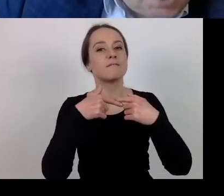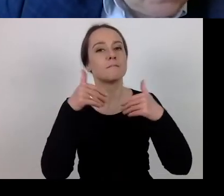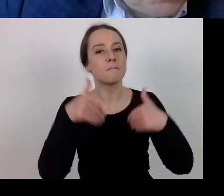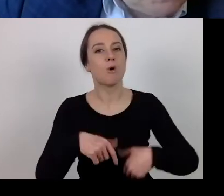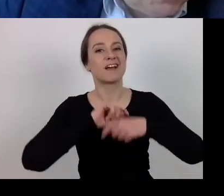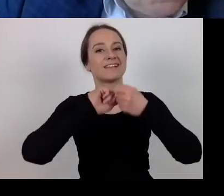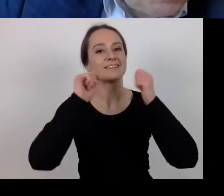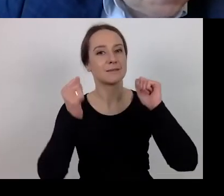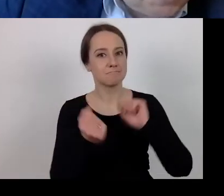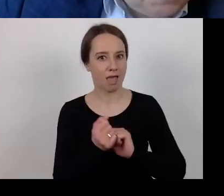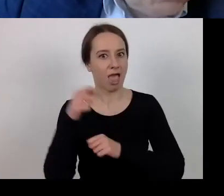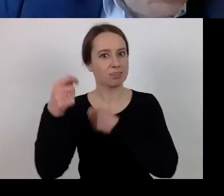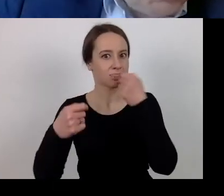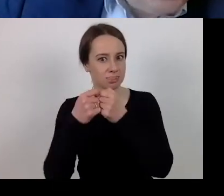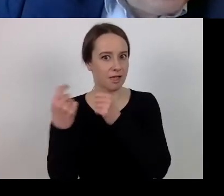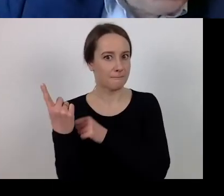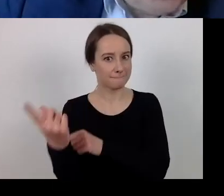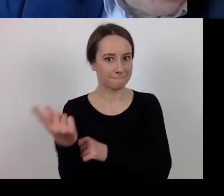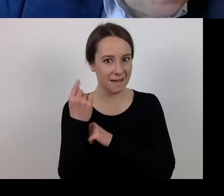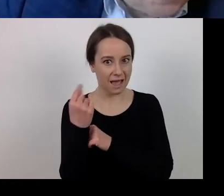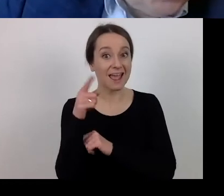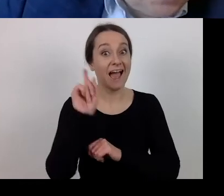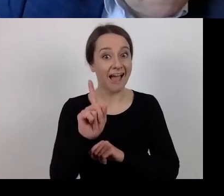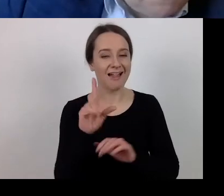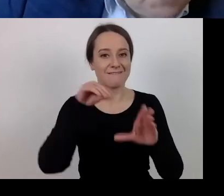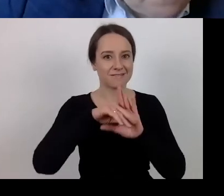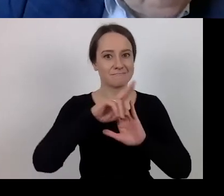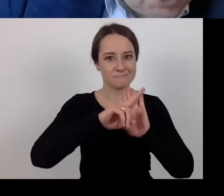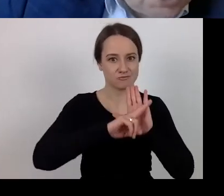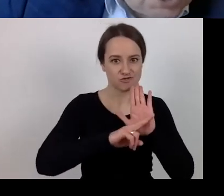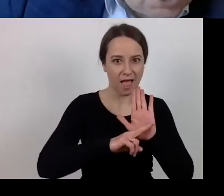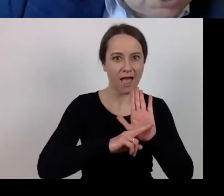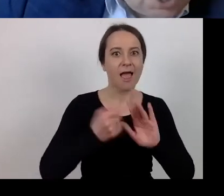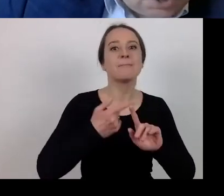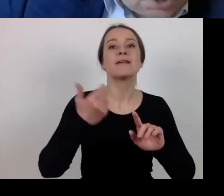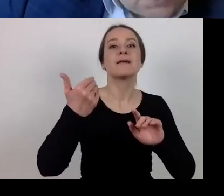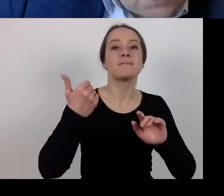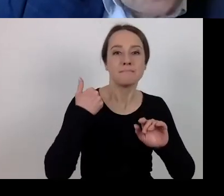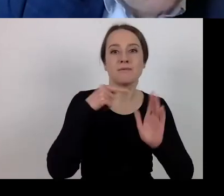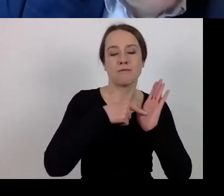The provision assumes that there was a partner in the past, so it assumes eliminating one,